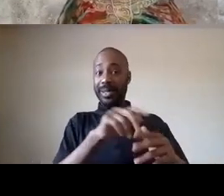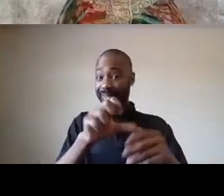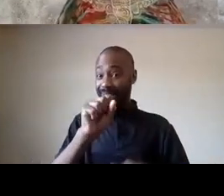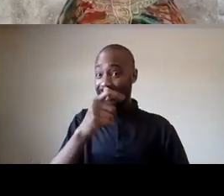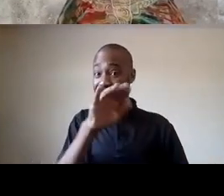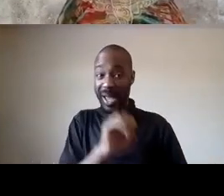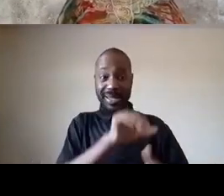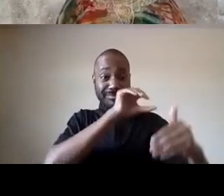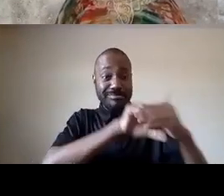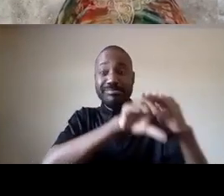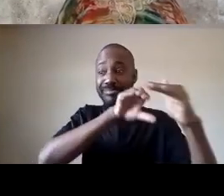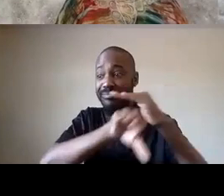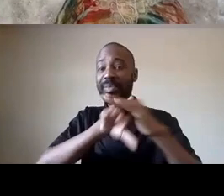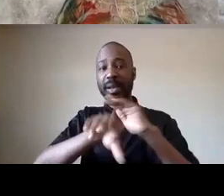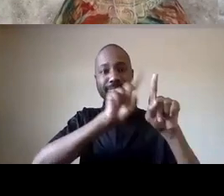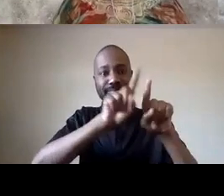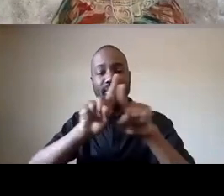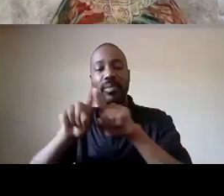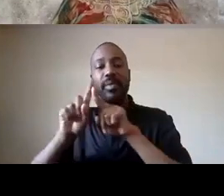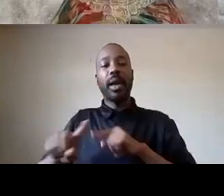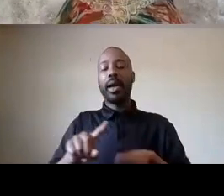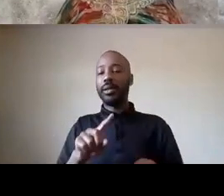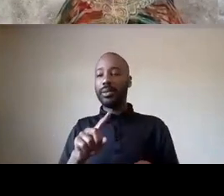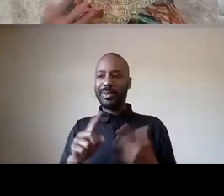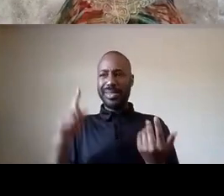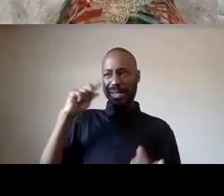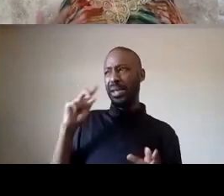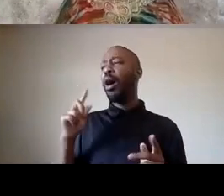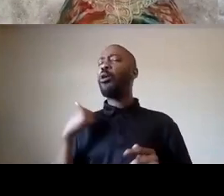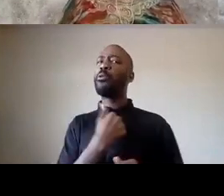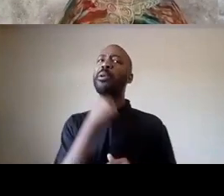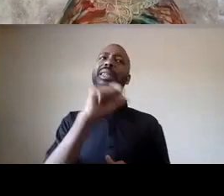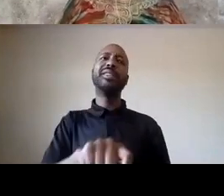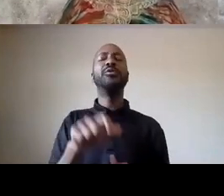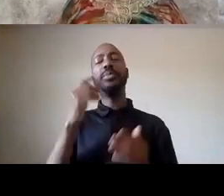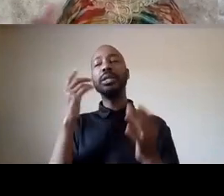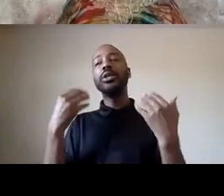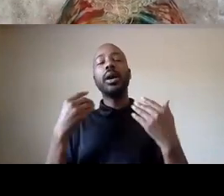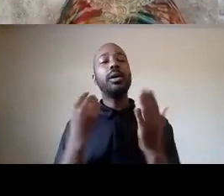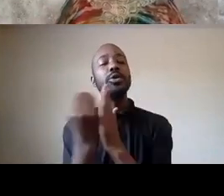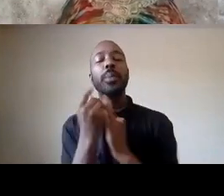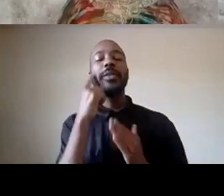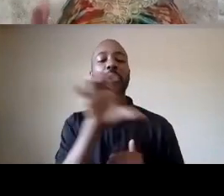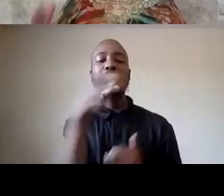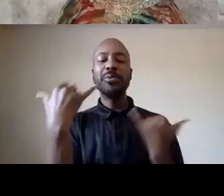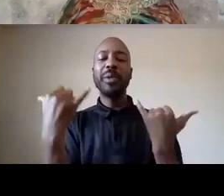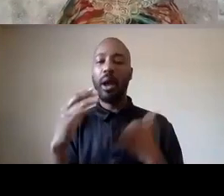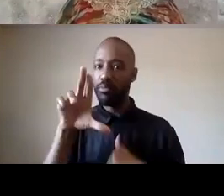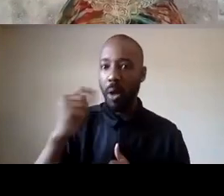notion that we should be shopping for christmas we disrupt those spaces you won't see black lives matter